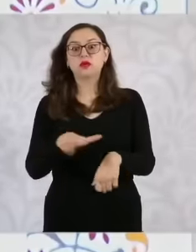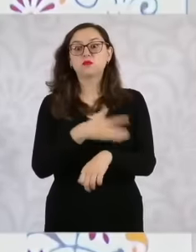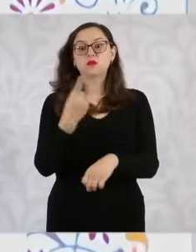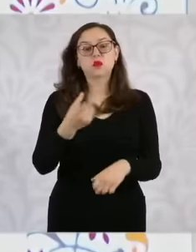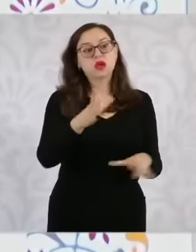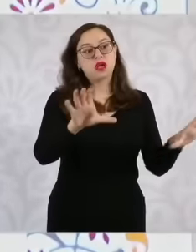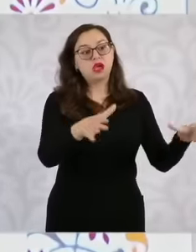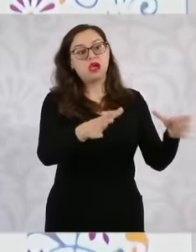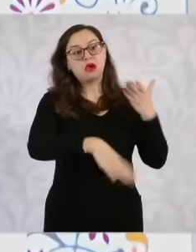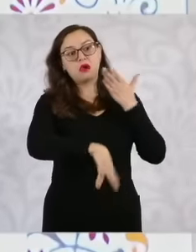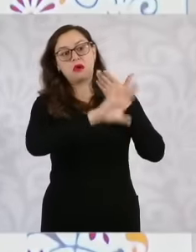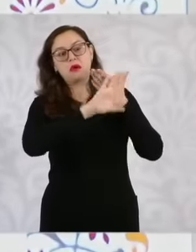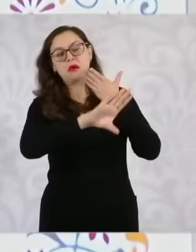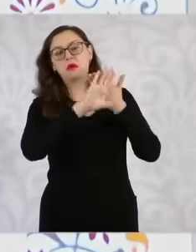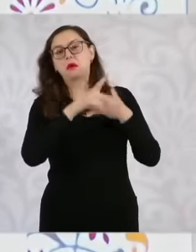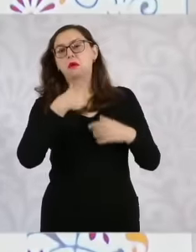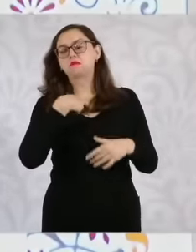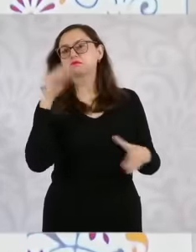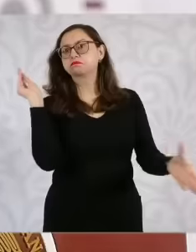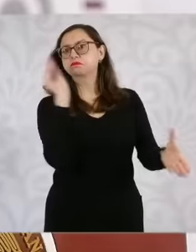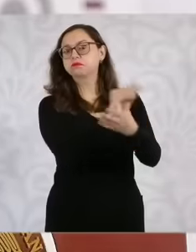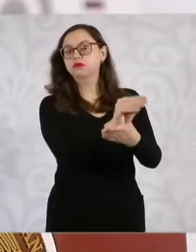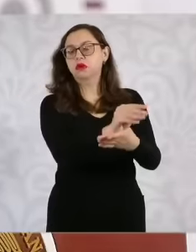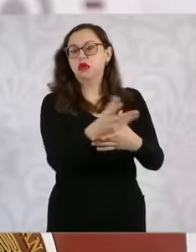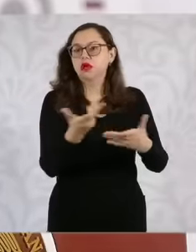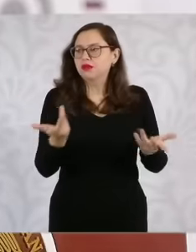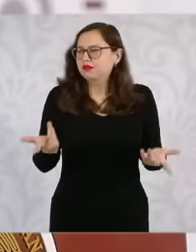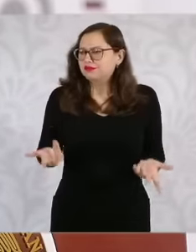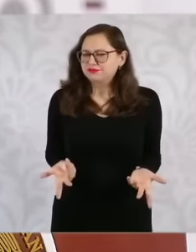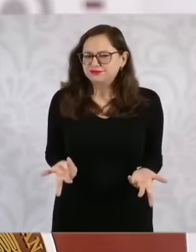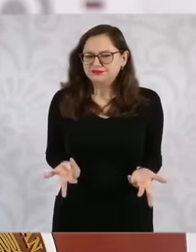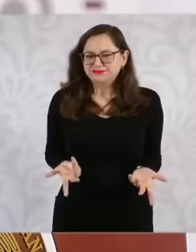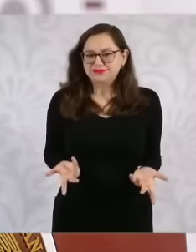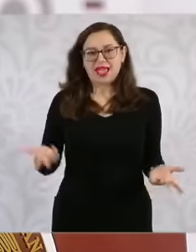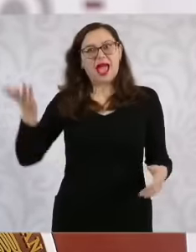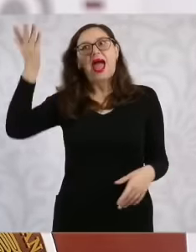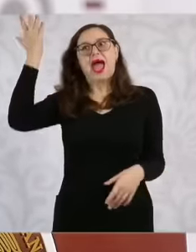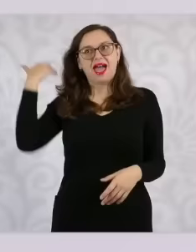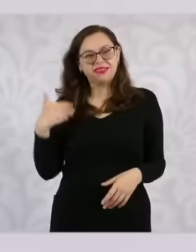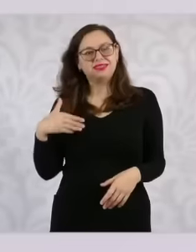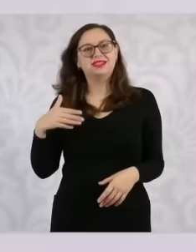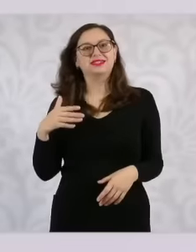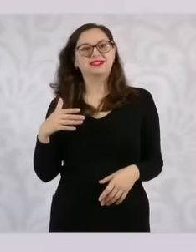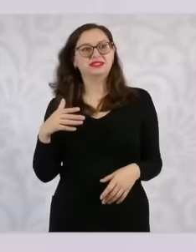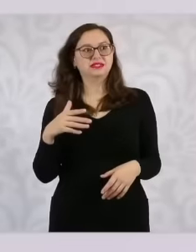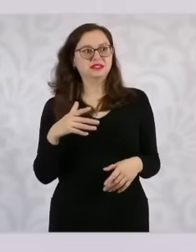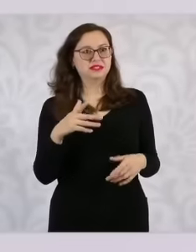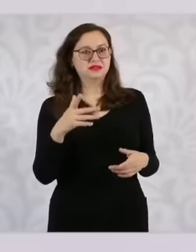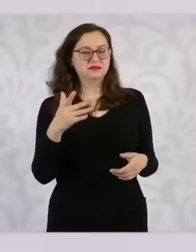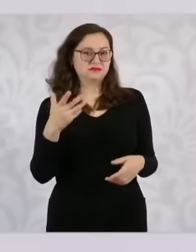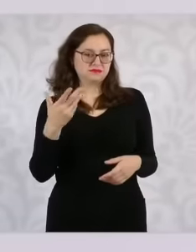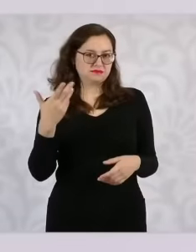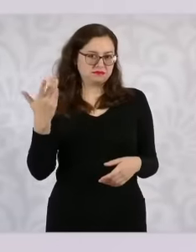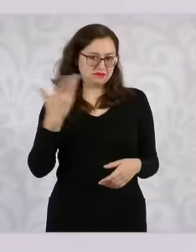talk because you don't talk, that is, there are people who are not going to agree and nothing happens It's good